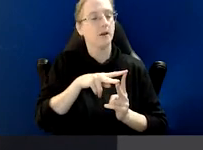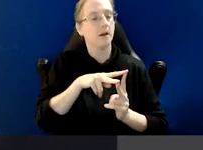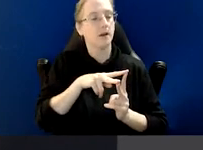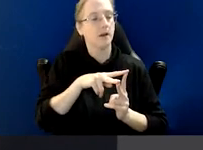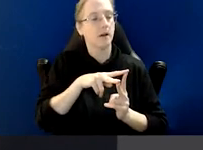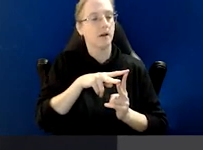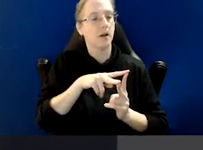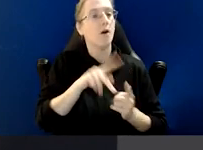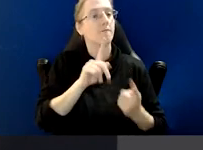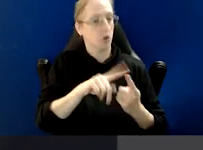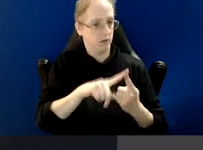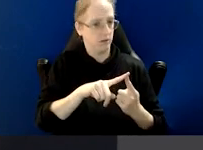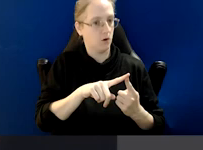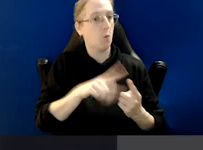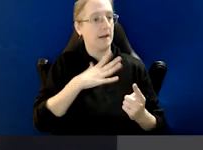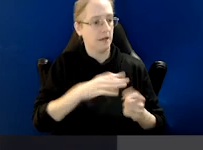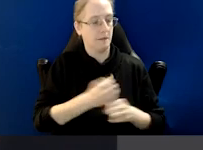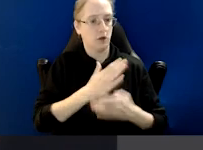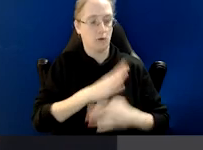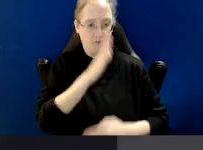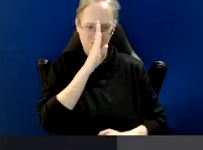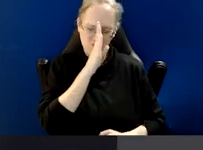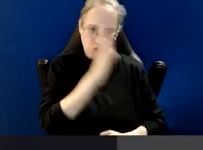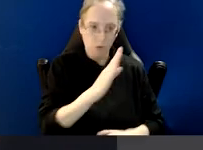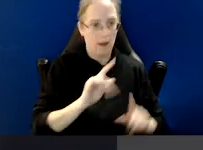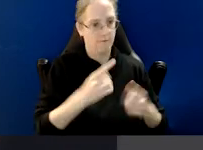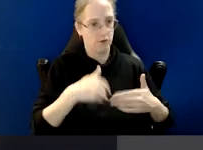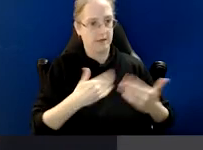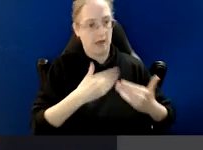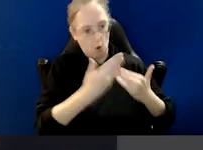the first was that we had to have the capability from day